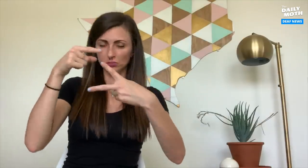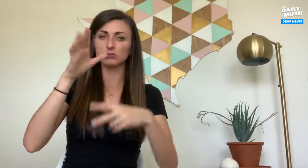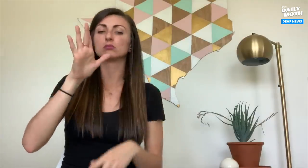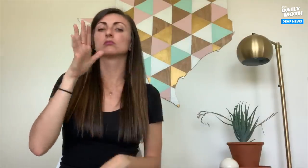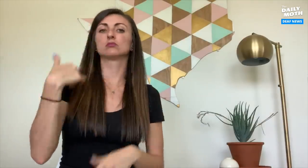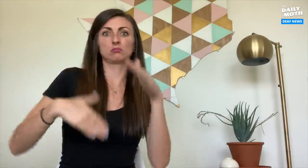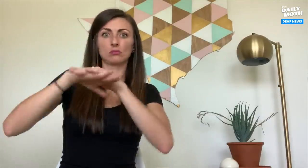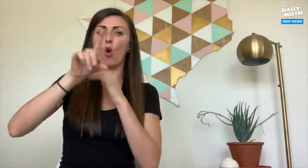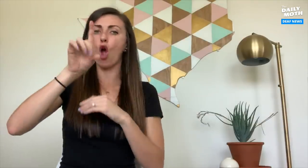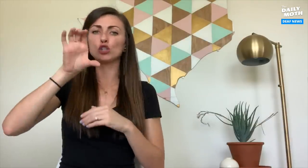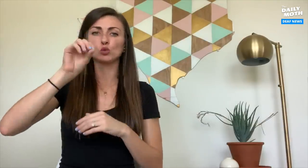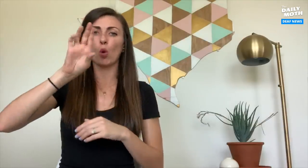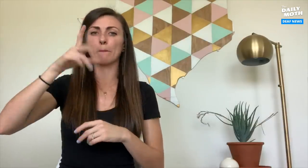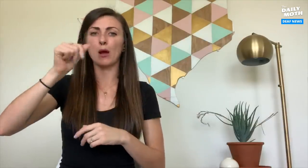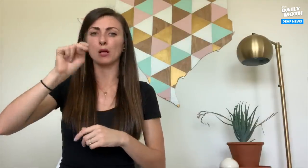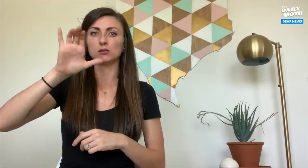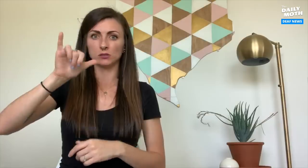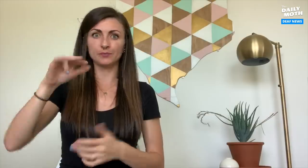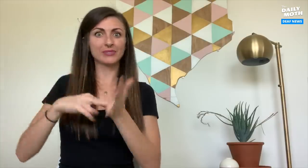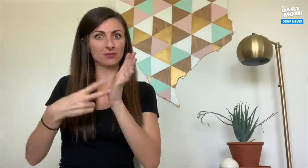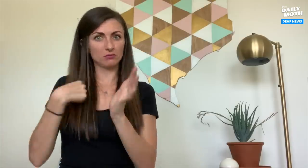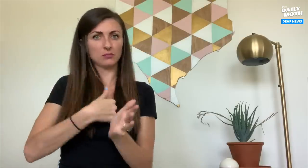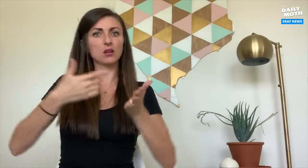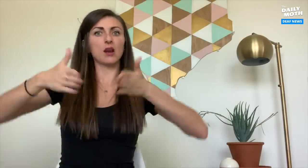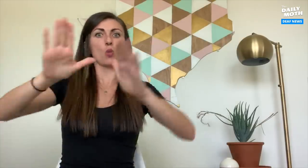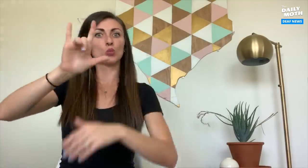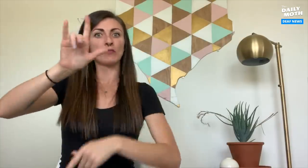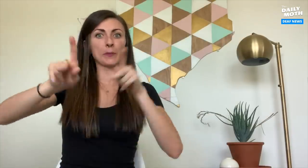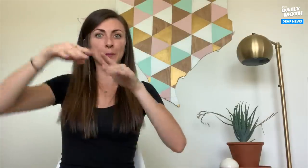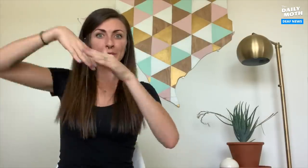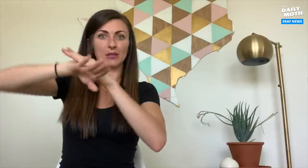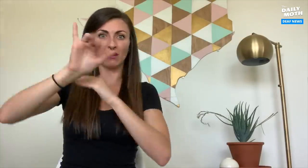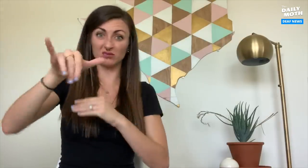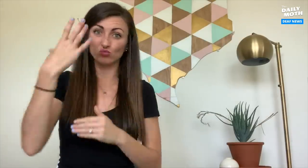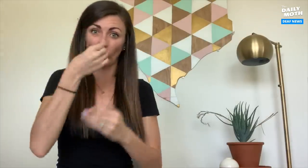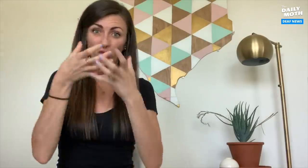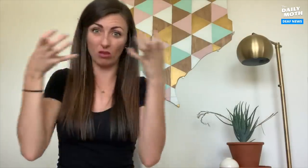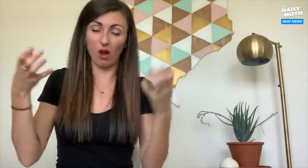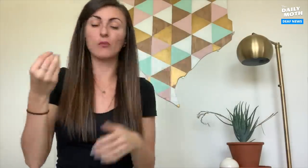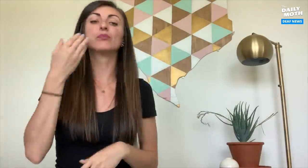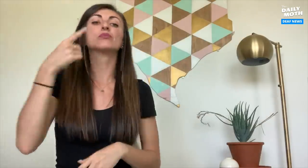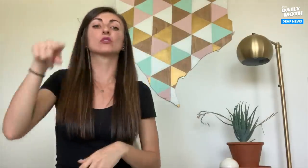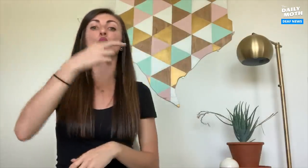for the South Lamar location, the occupancy is at 100 people. It means we can only allow up to 25 people in the establishment which is pretty a lot.